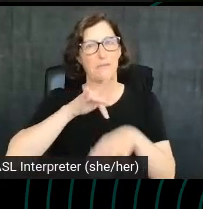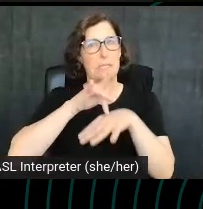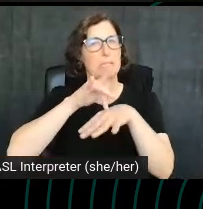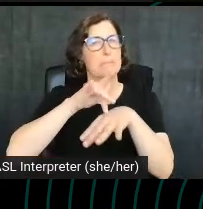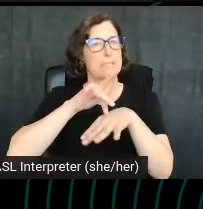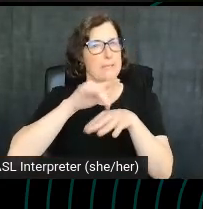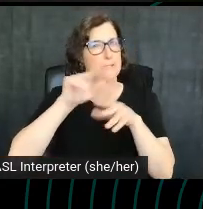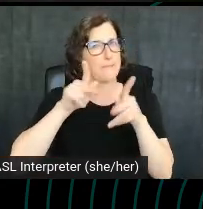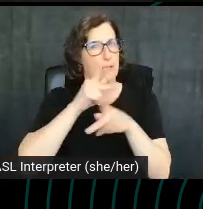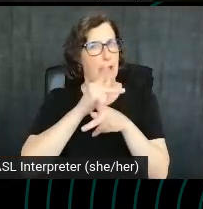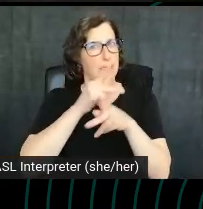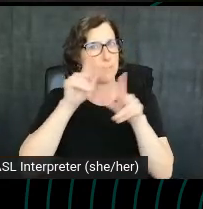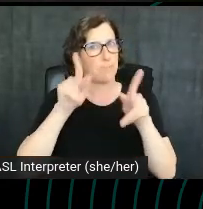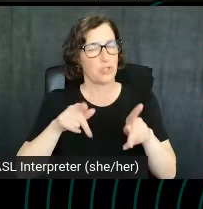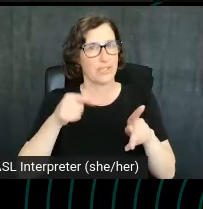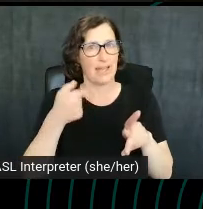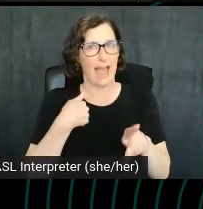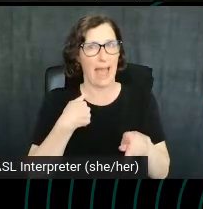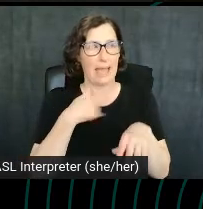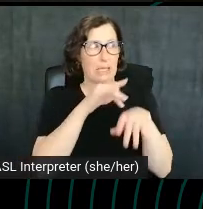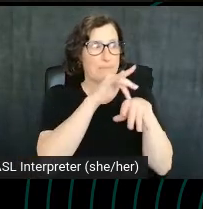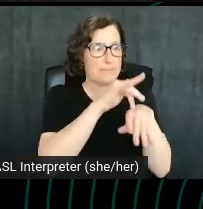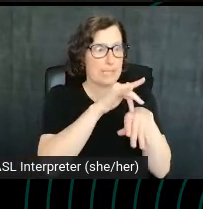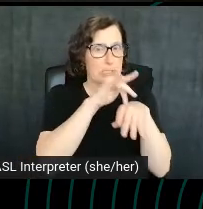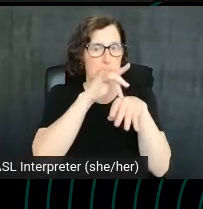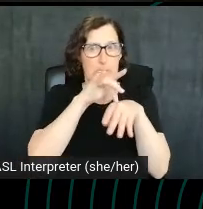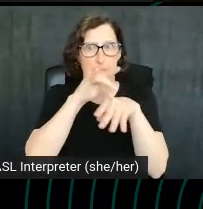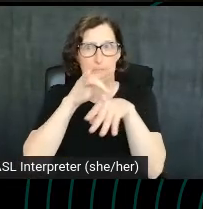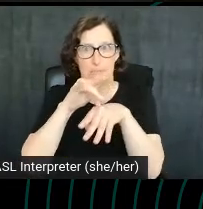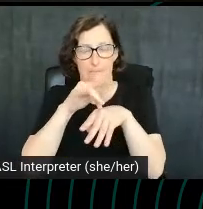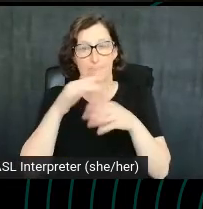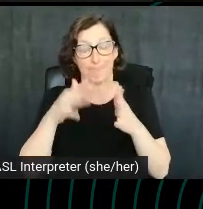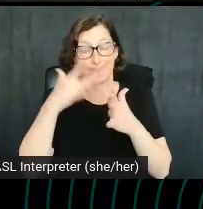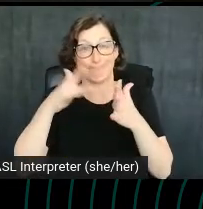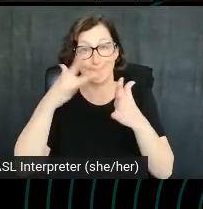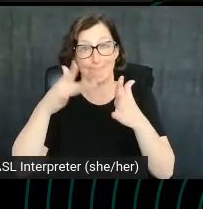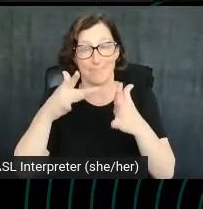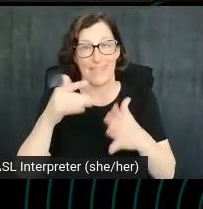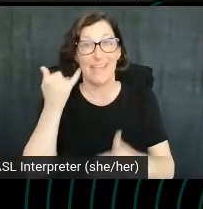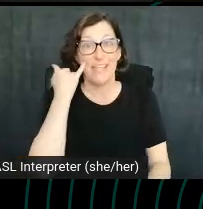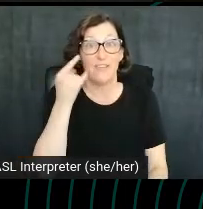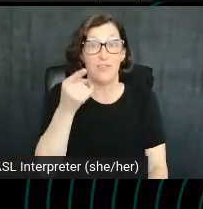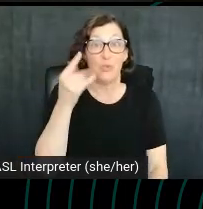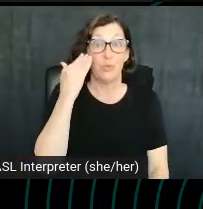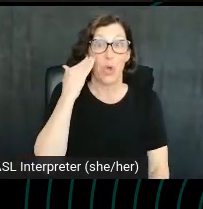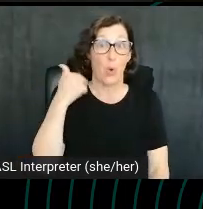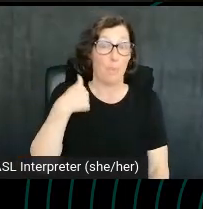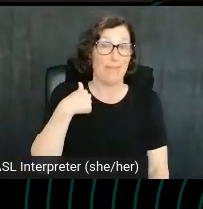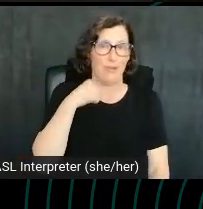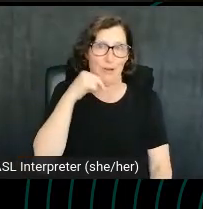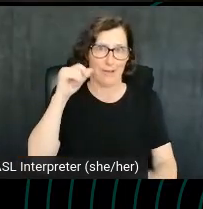I go through little obsessions on a regular basis. Those of you who know me will be unsurprised to know that in college